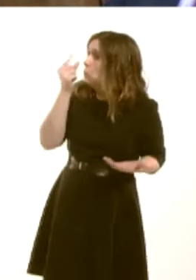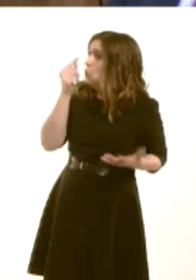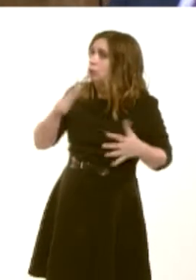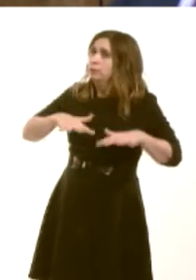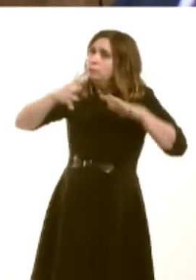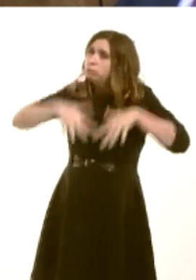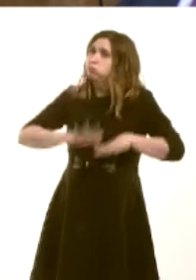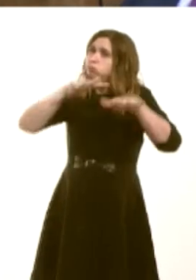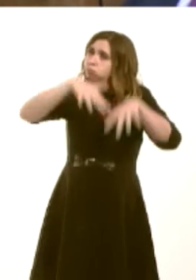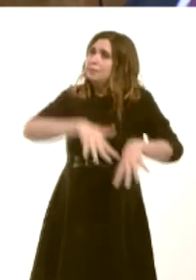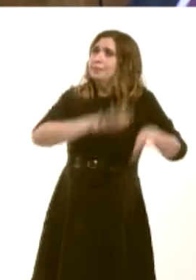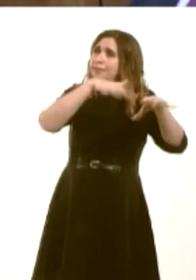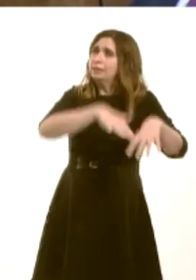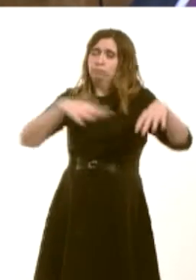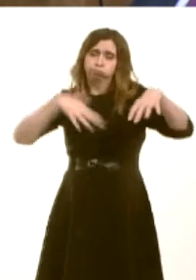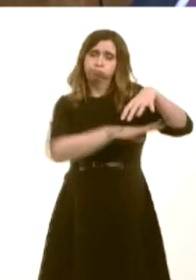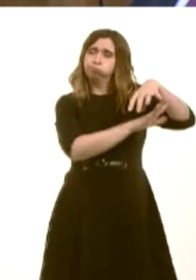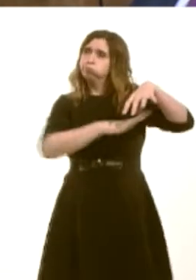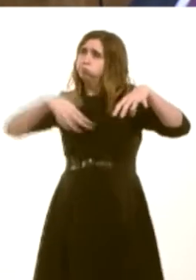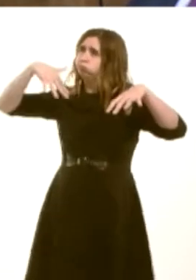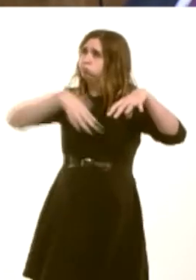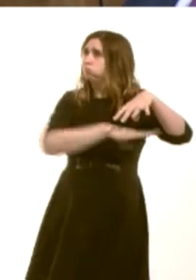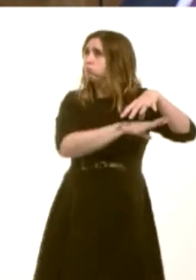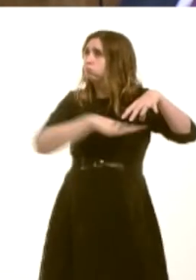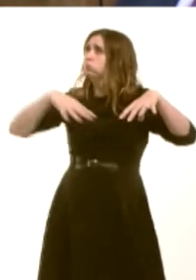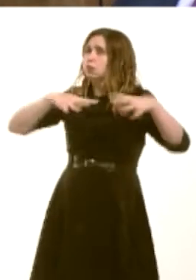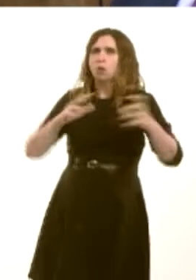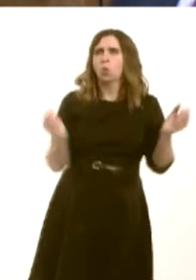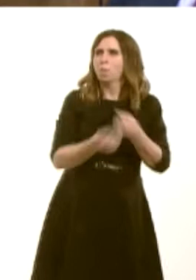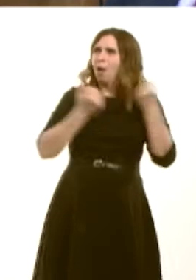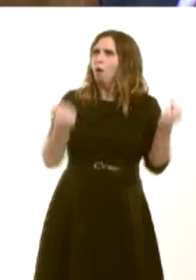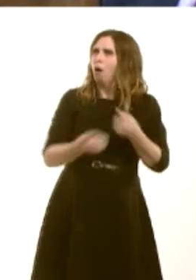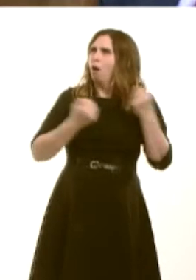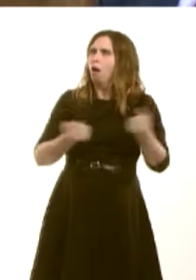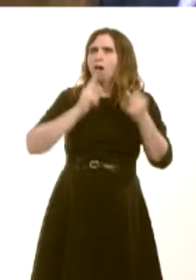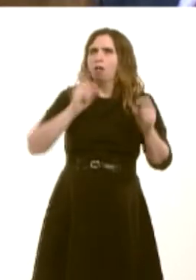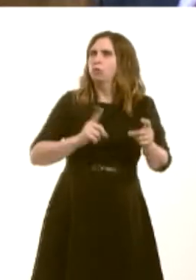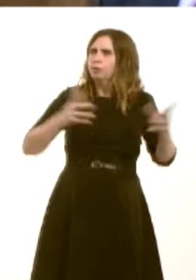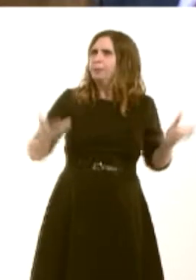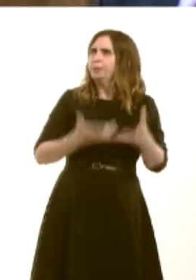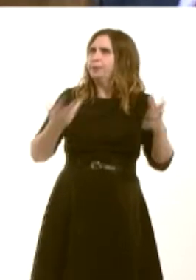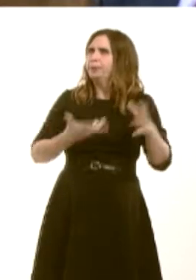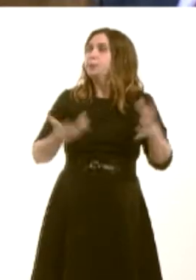in Wales. The key will beóand this is something that we have spent time evaluatingóthat there